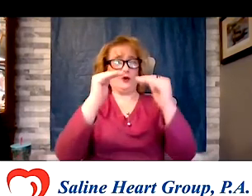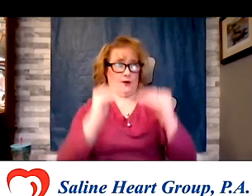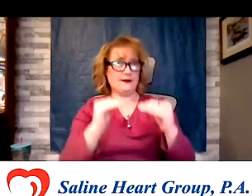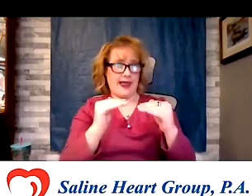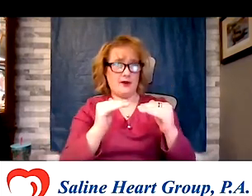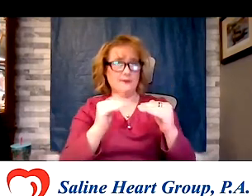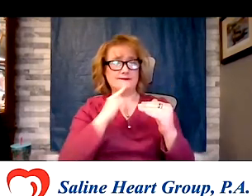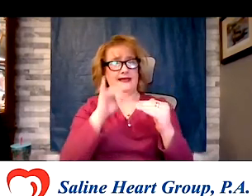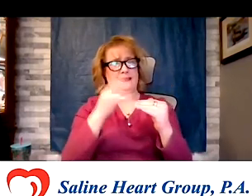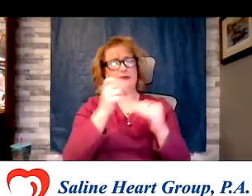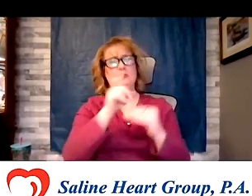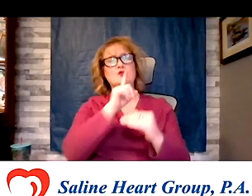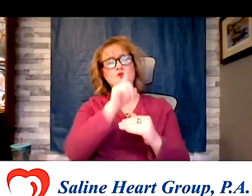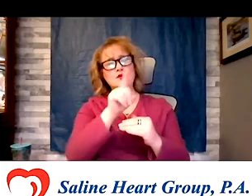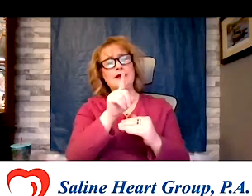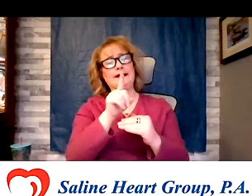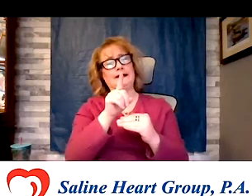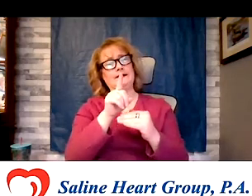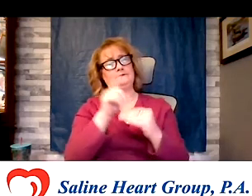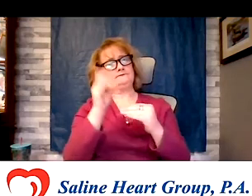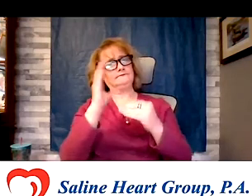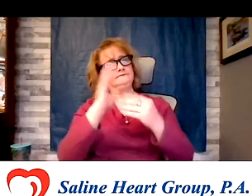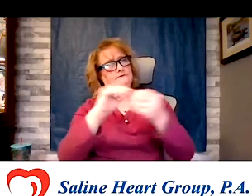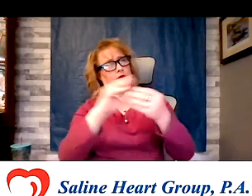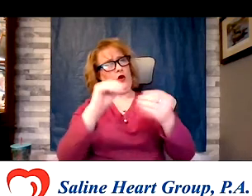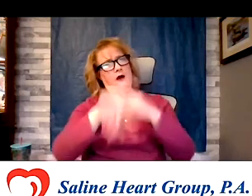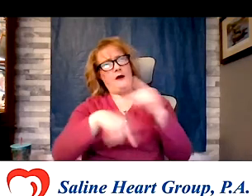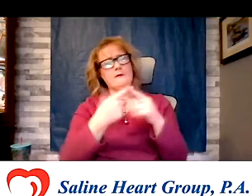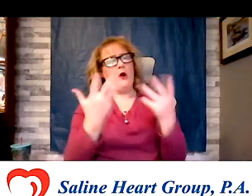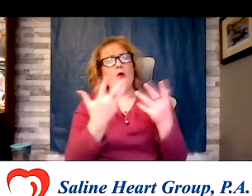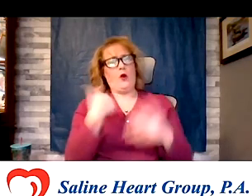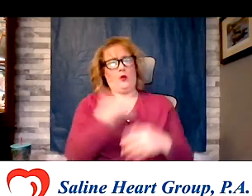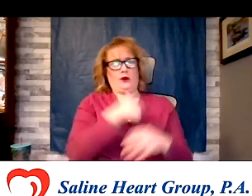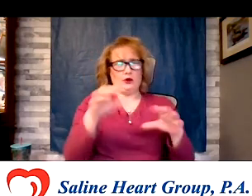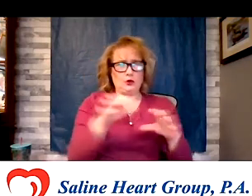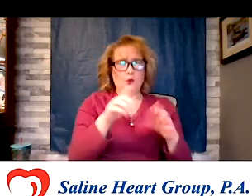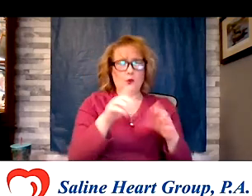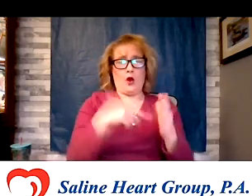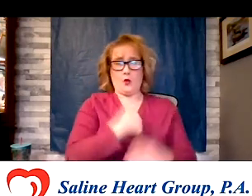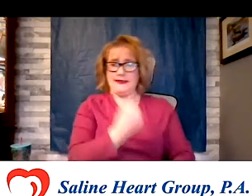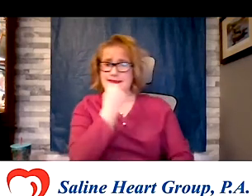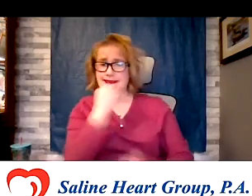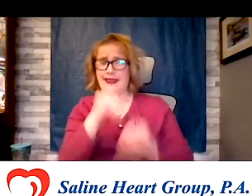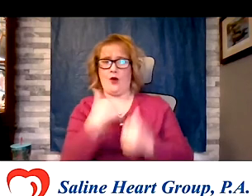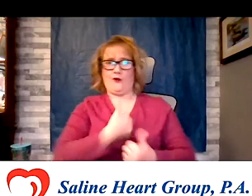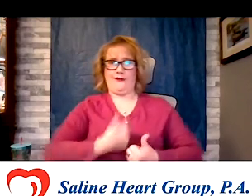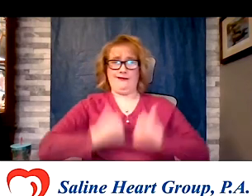Going down he was talking what about we do and what we eat and how we live affecting us. And in fact began to talk about some